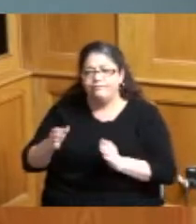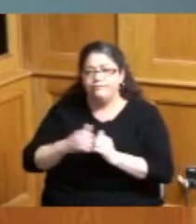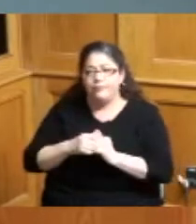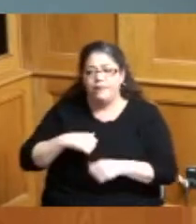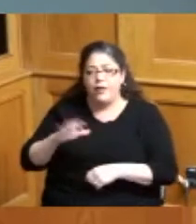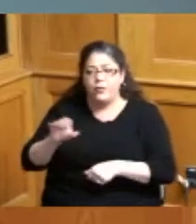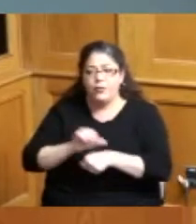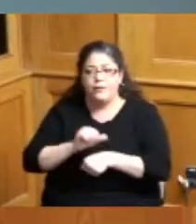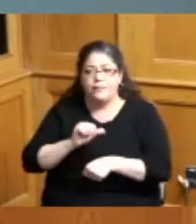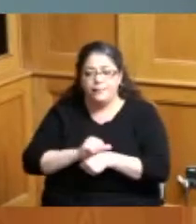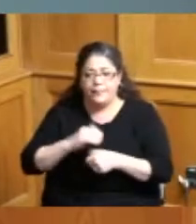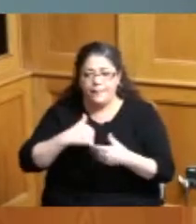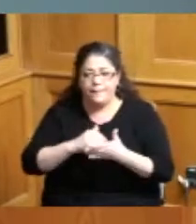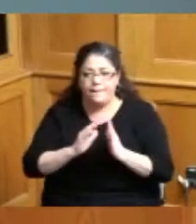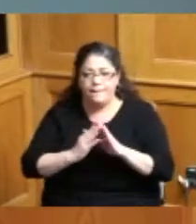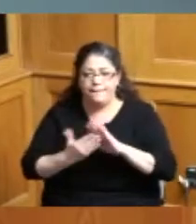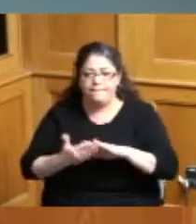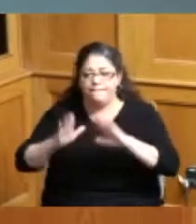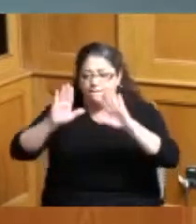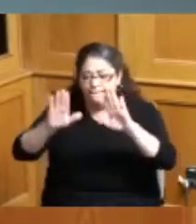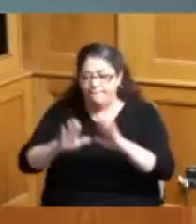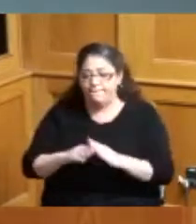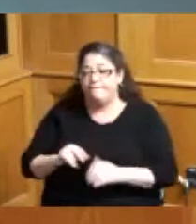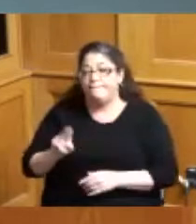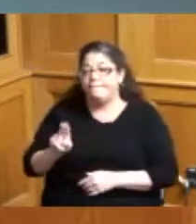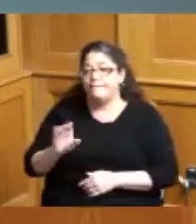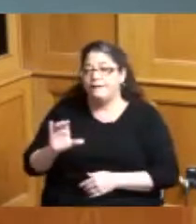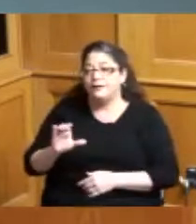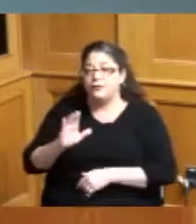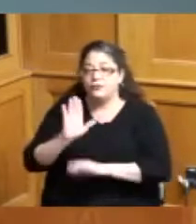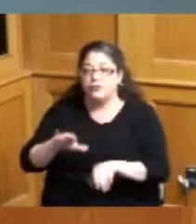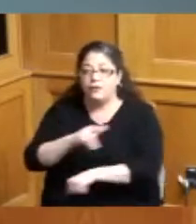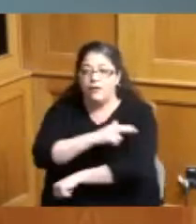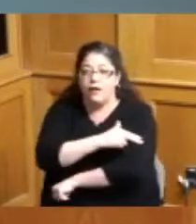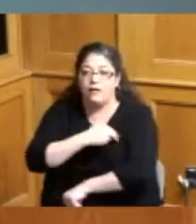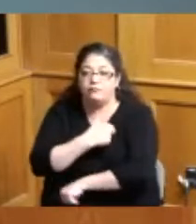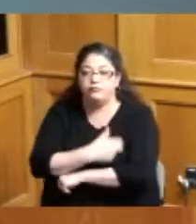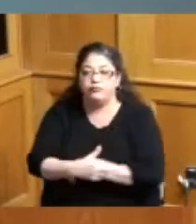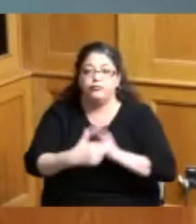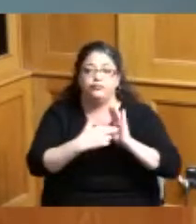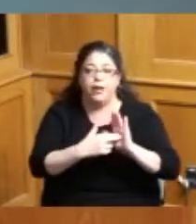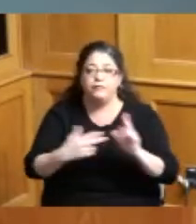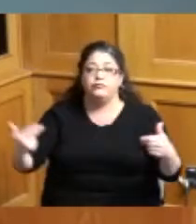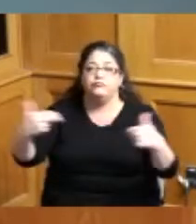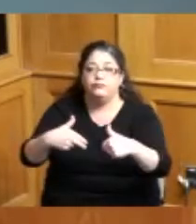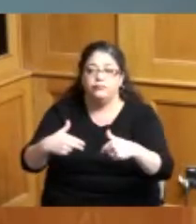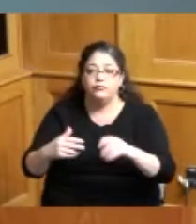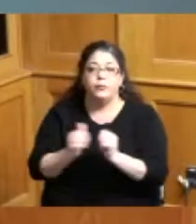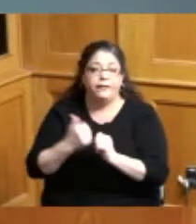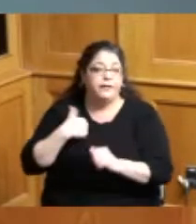the community and they're doing great things you see and children's hospital reps were included and